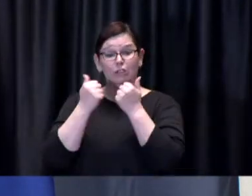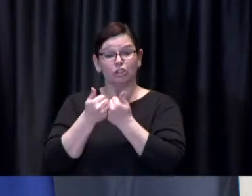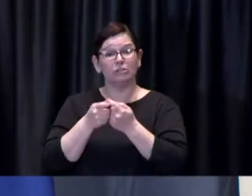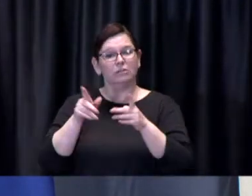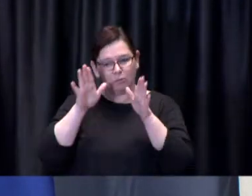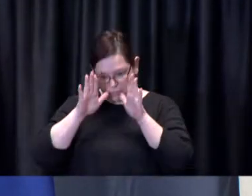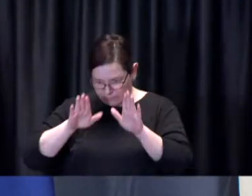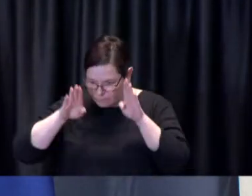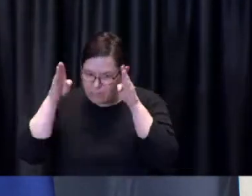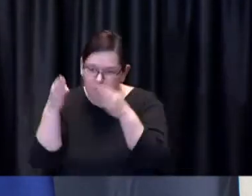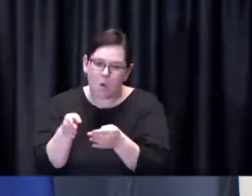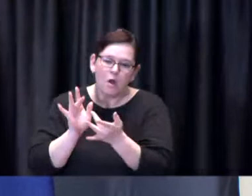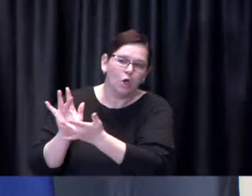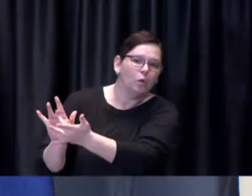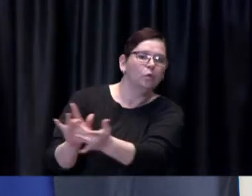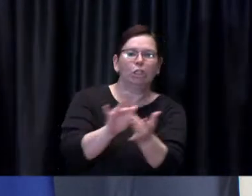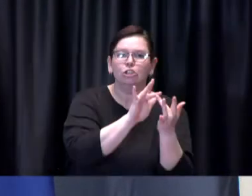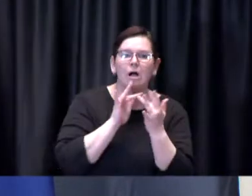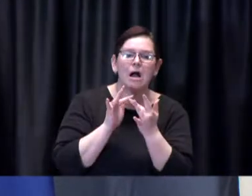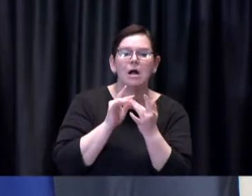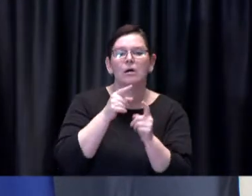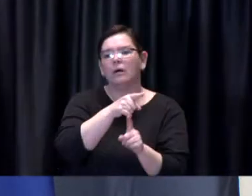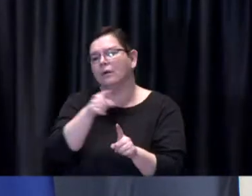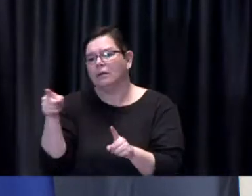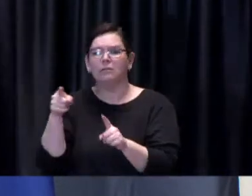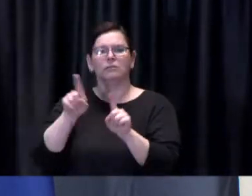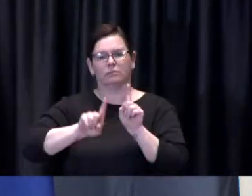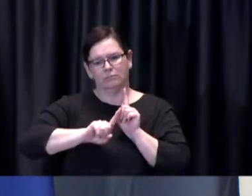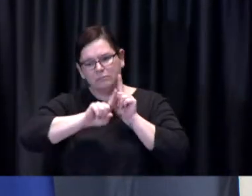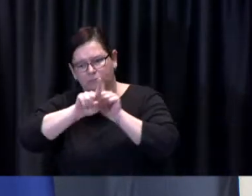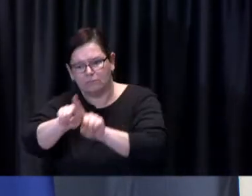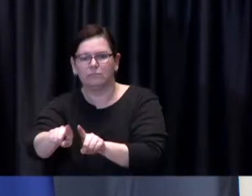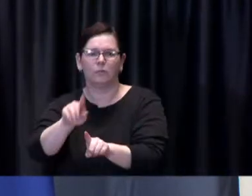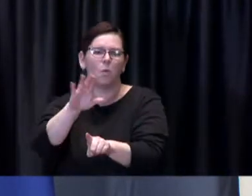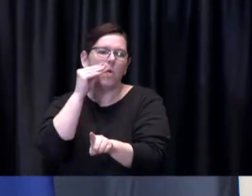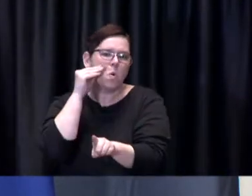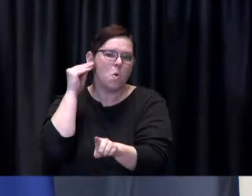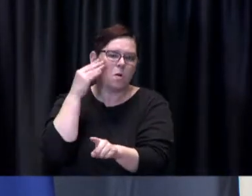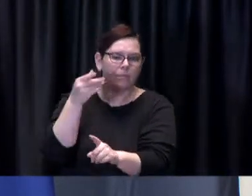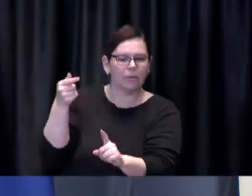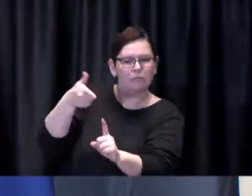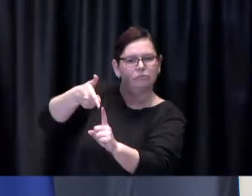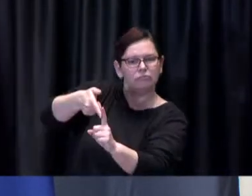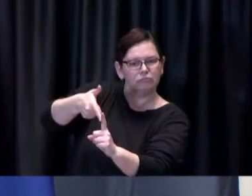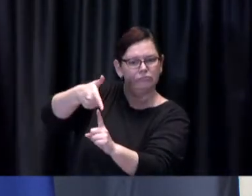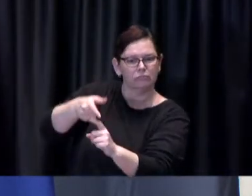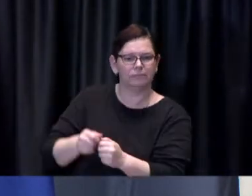this homebound vaccination program ensuring eligibility is key to this area much as we